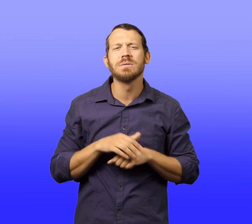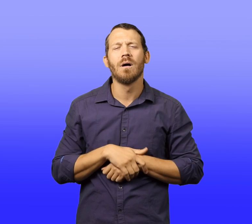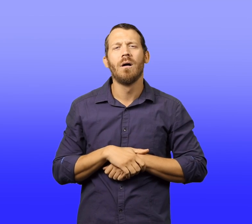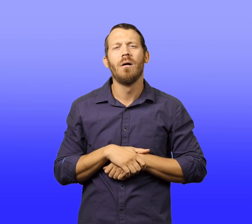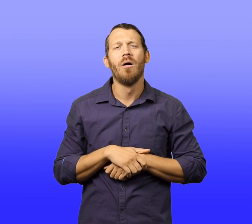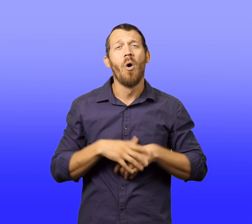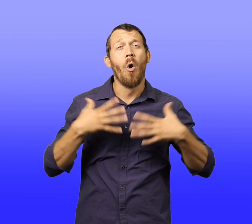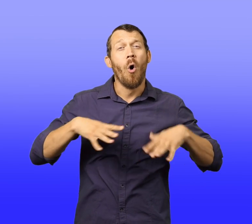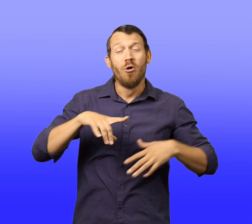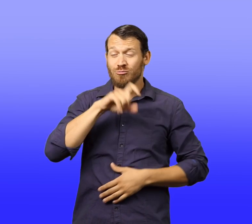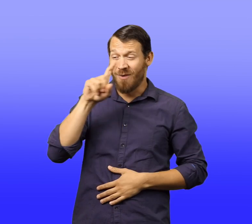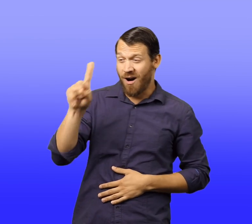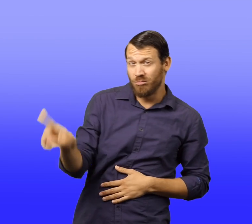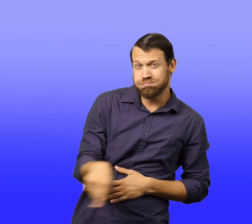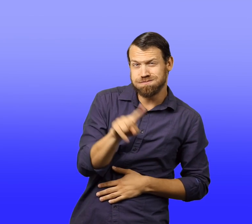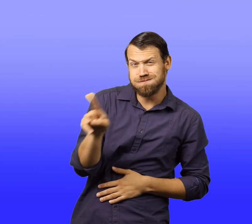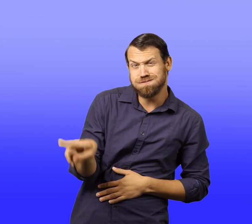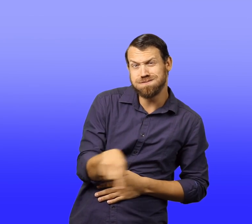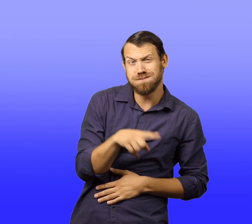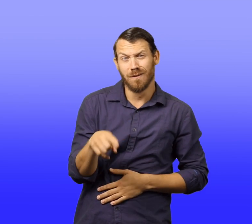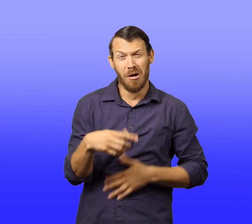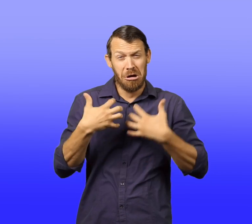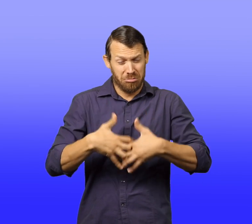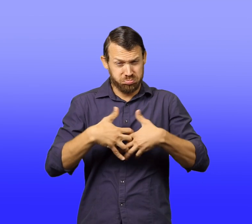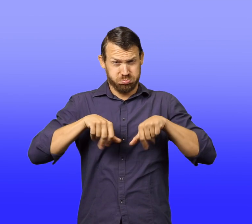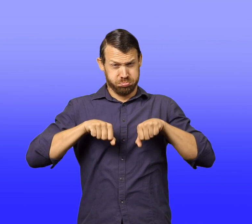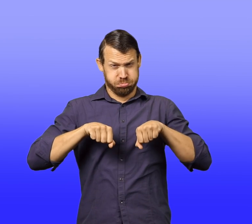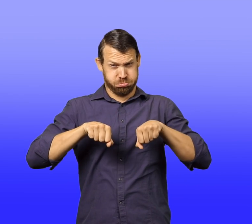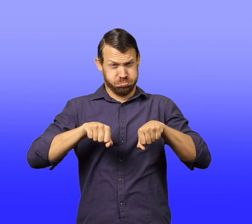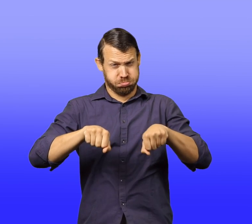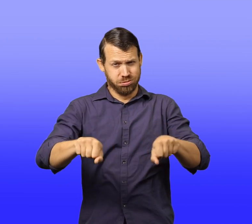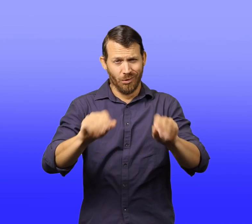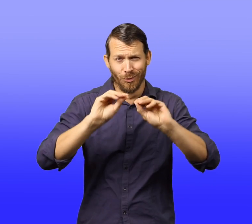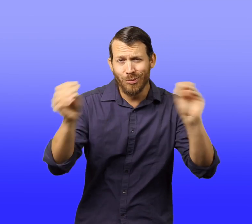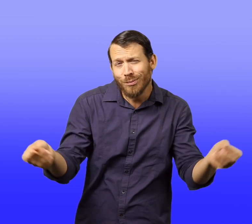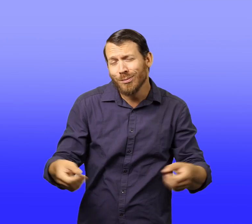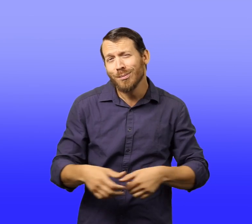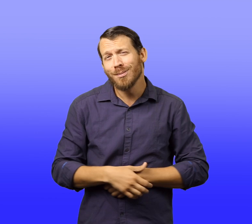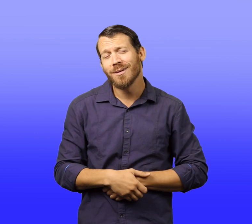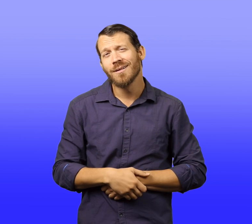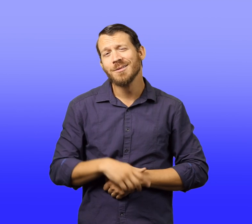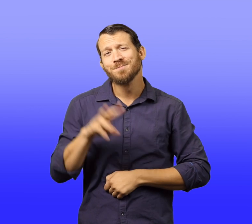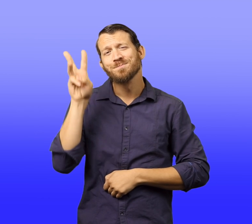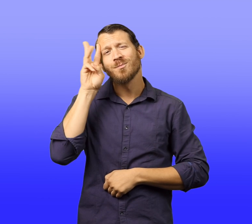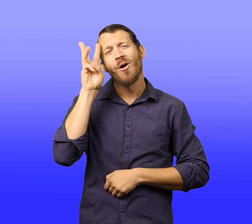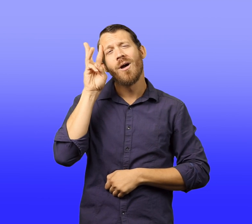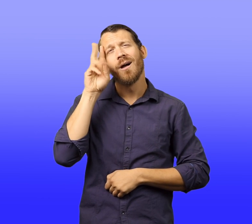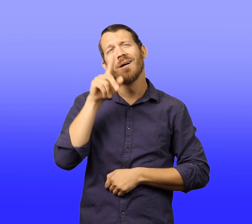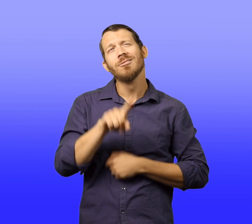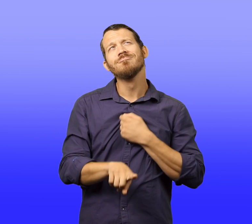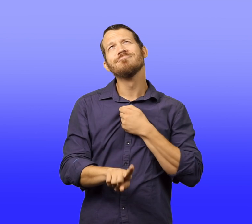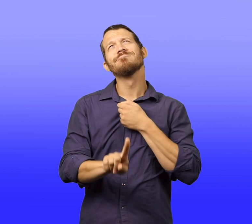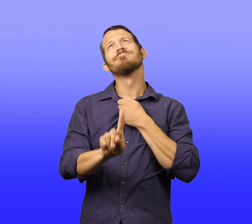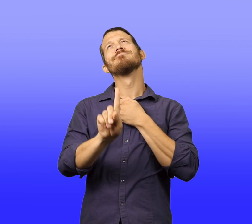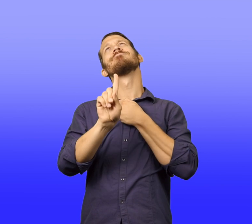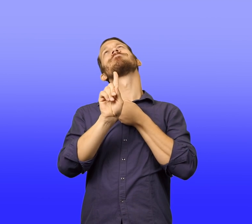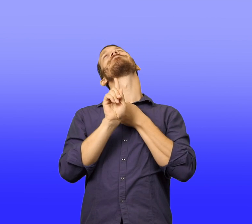This was the future after all. A different kind of future. There were still no robots or tiny airplanes.